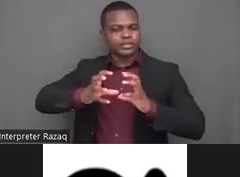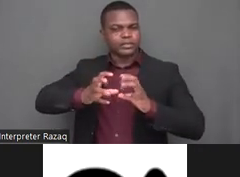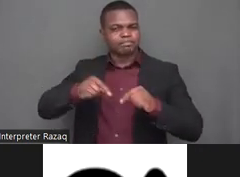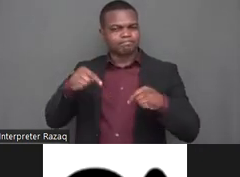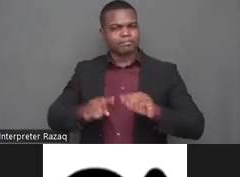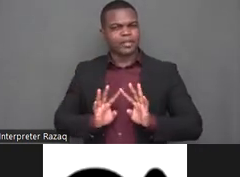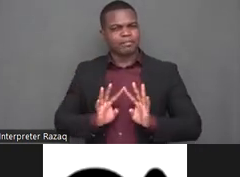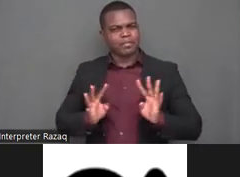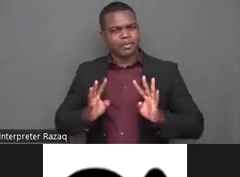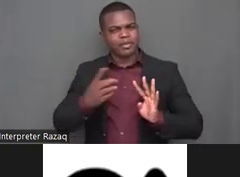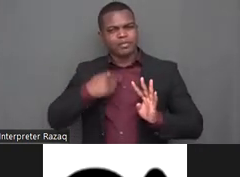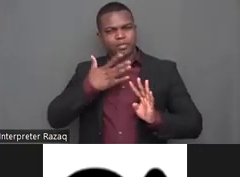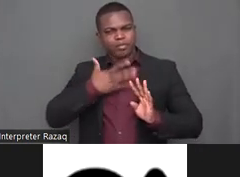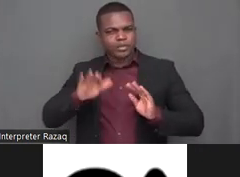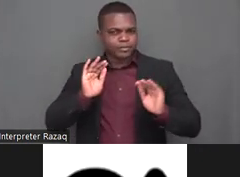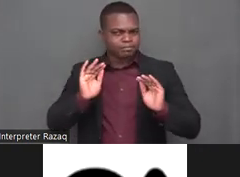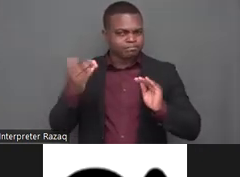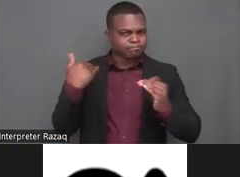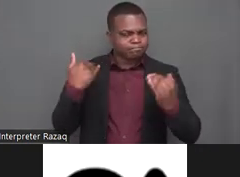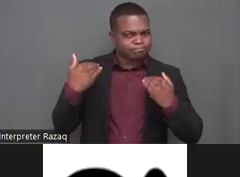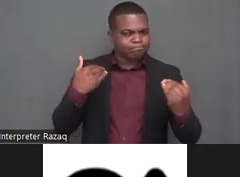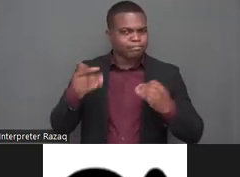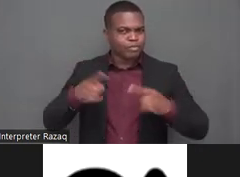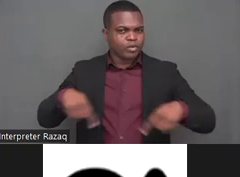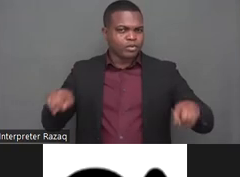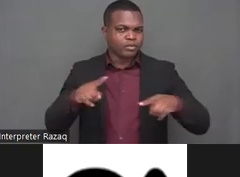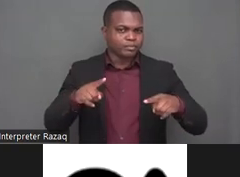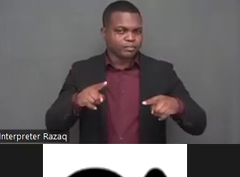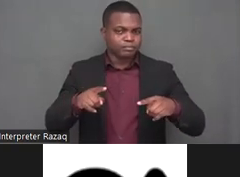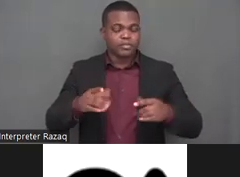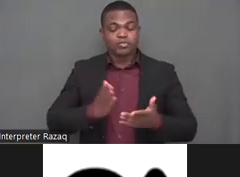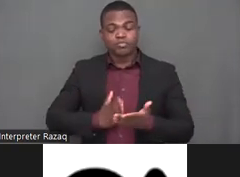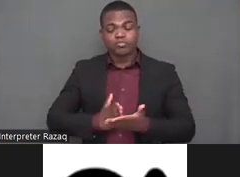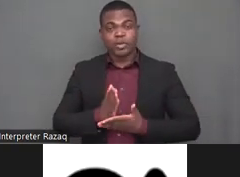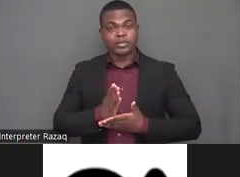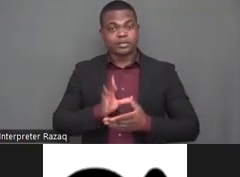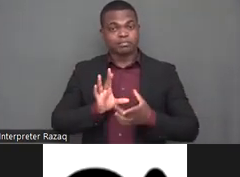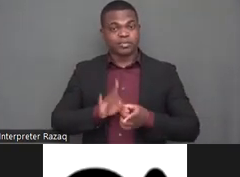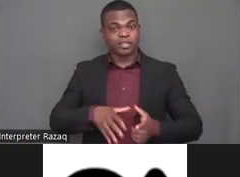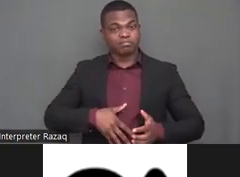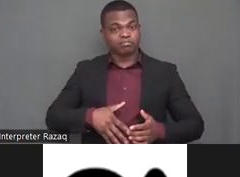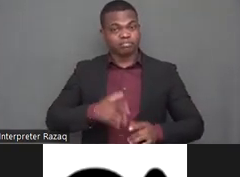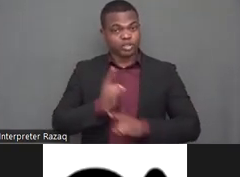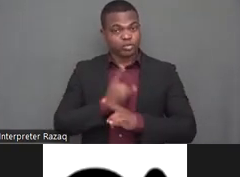is really interconnected with other aspects such as race indigenous origin caste class